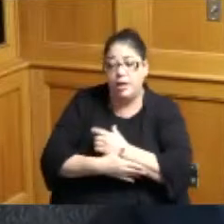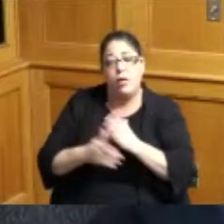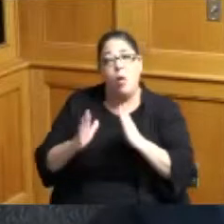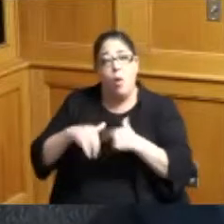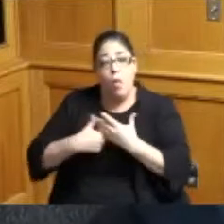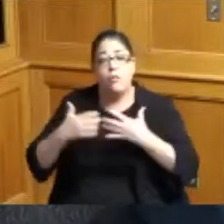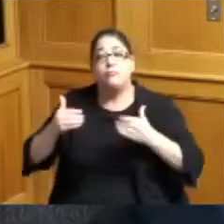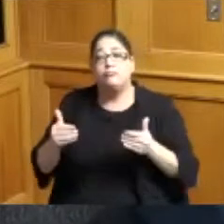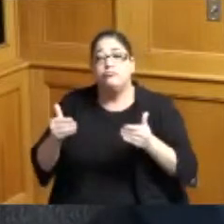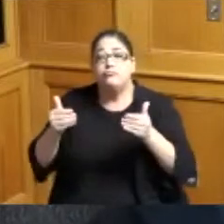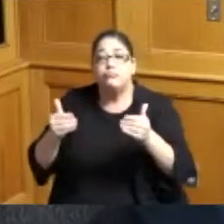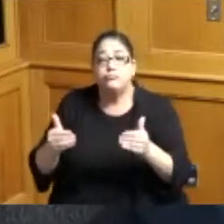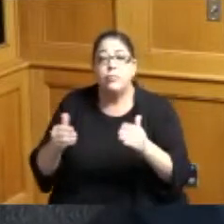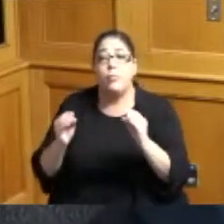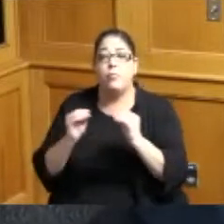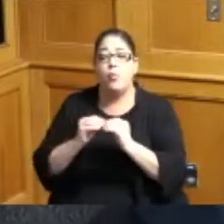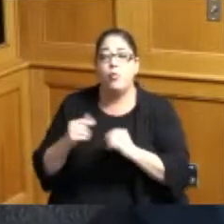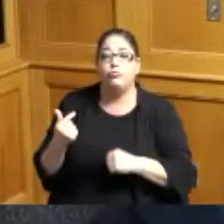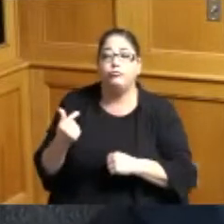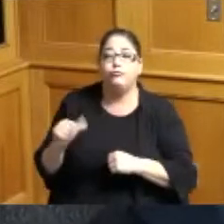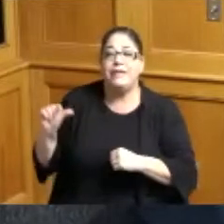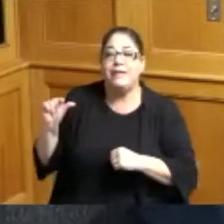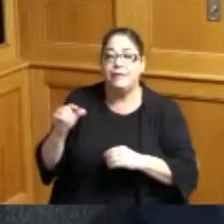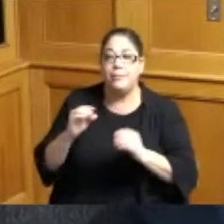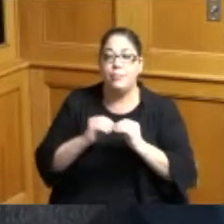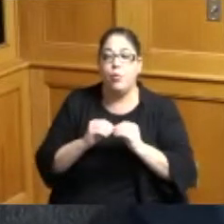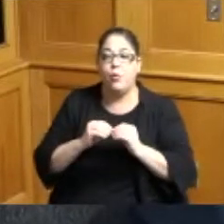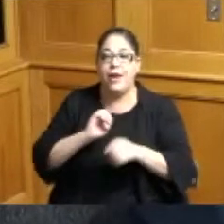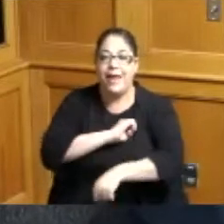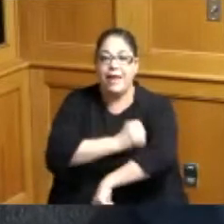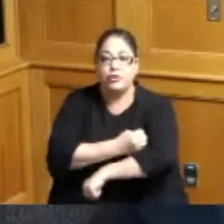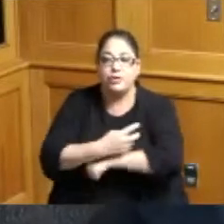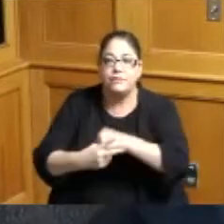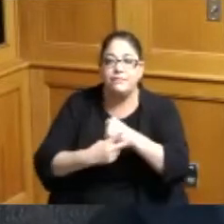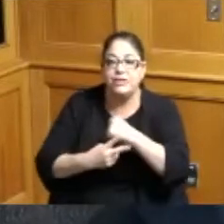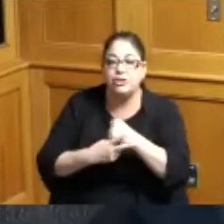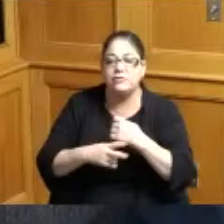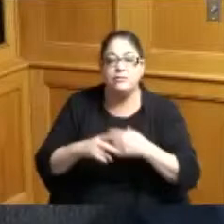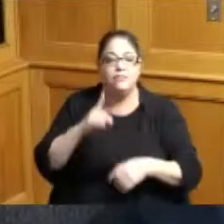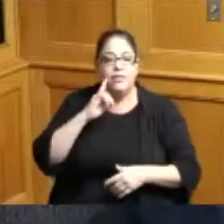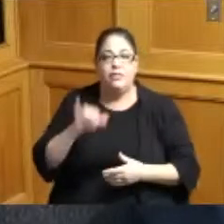being more green and energy efficient and Forward Thinking really and so this is a good example of